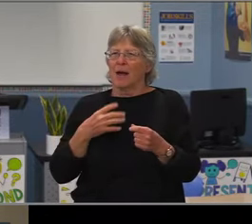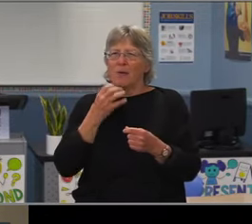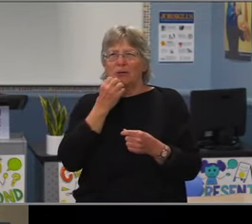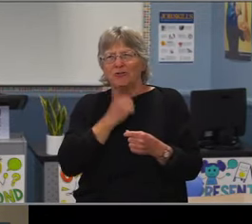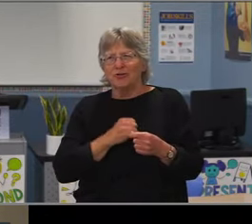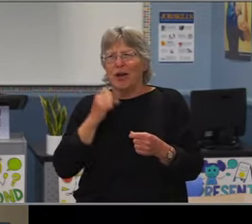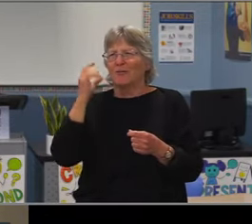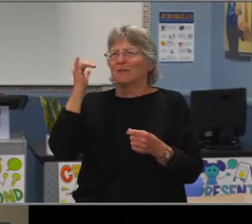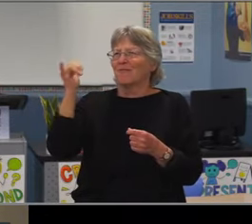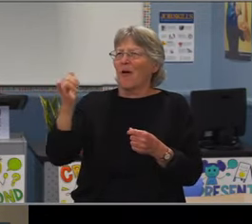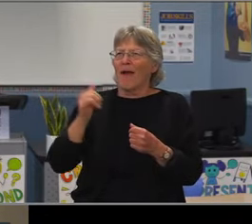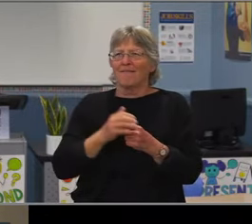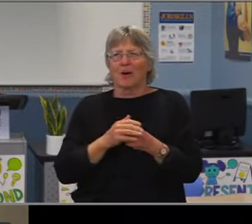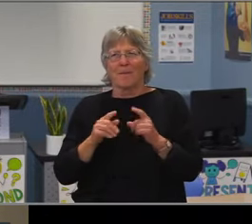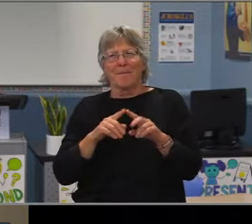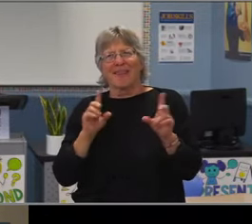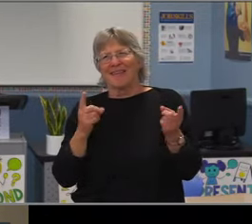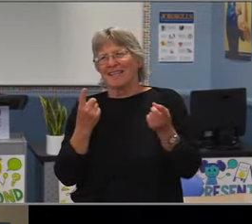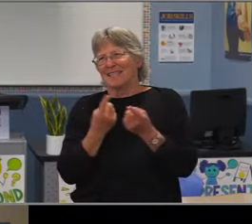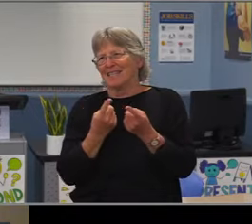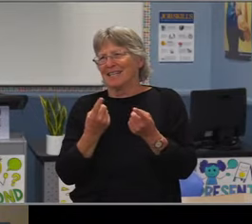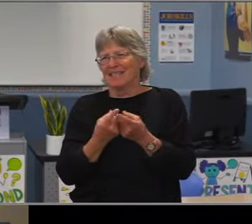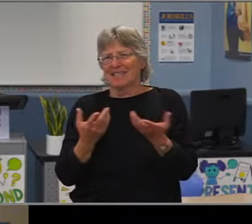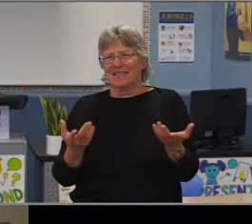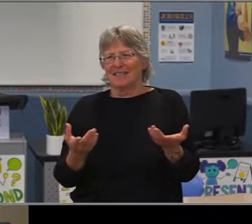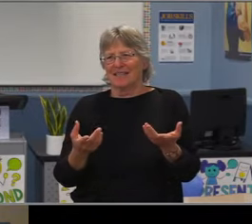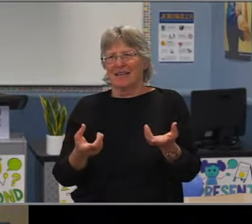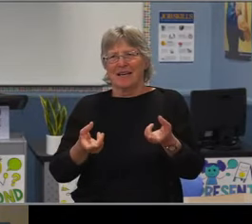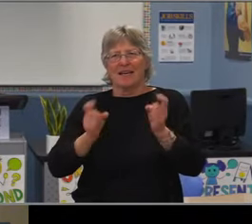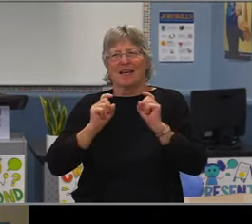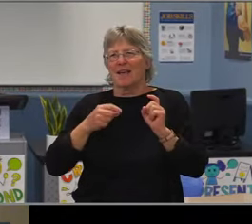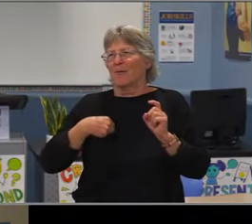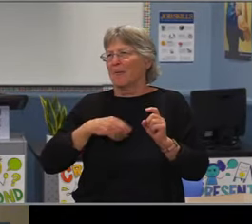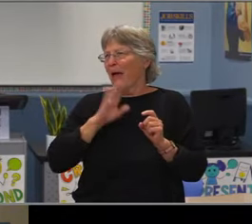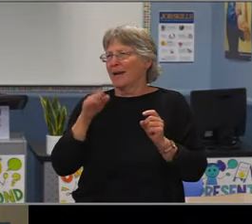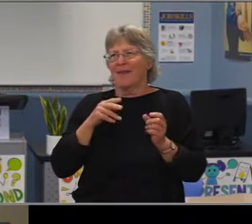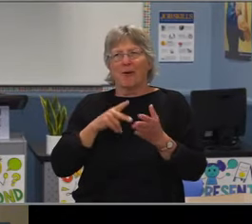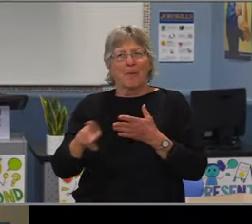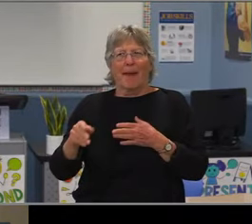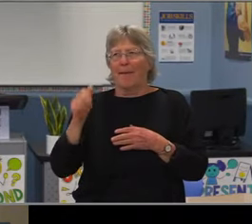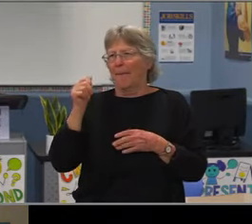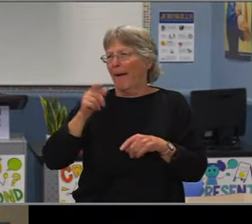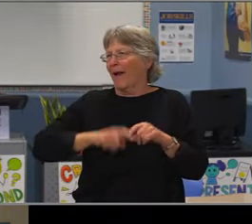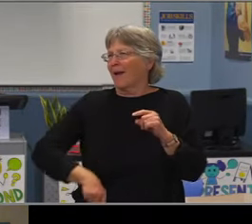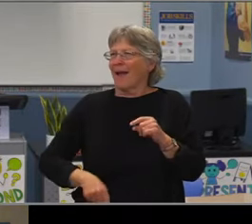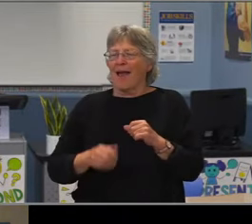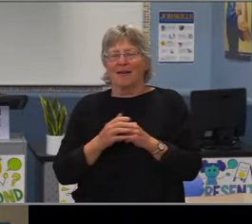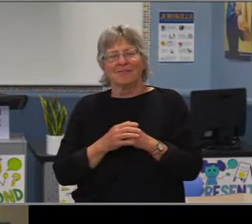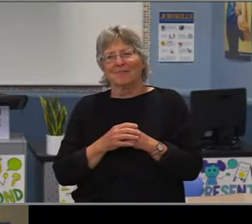to provide a holiday meal for families this month. If anyone's interested in finding out information